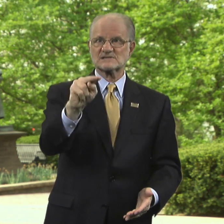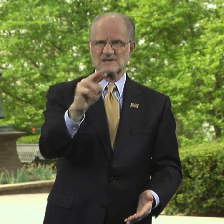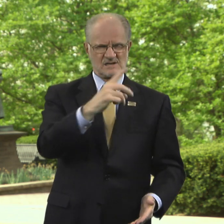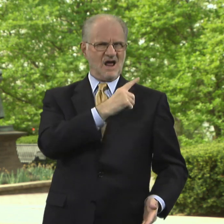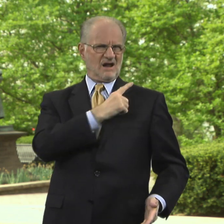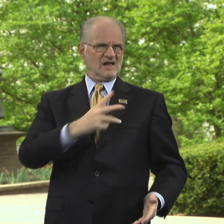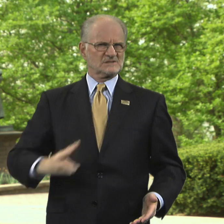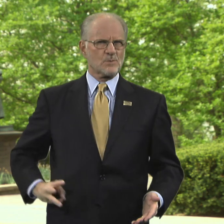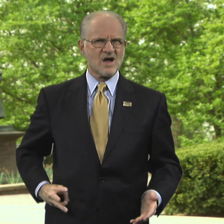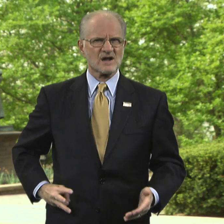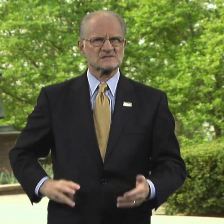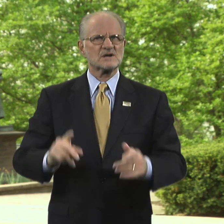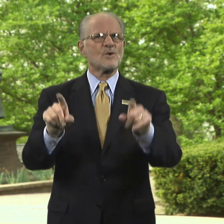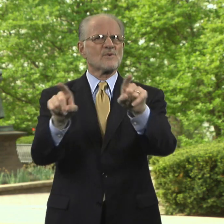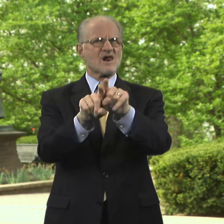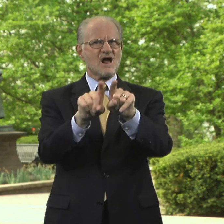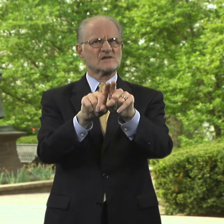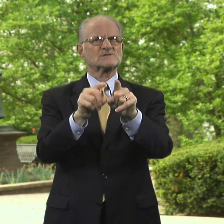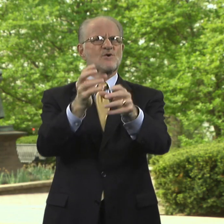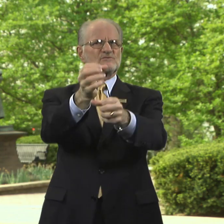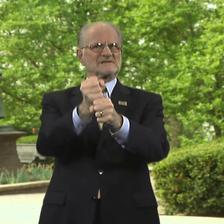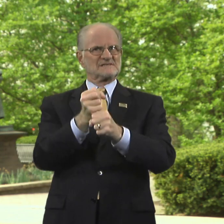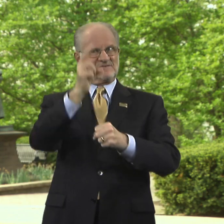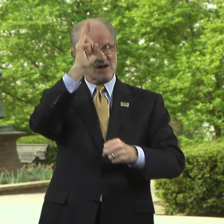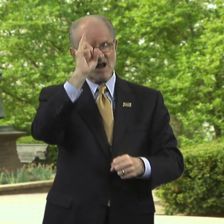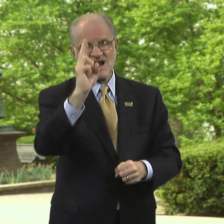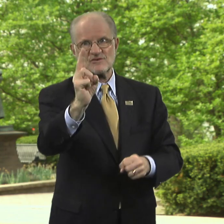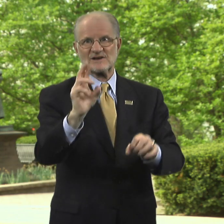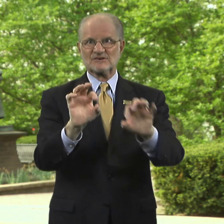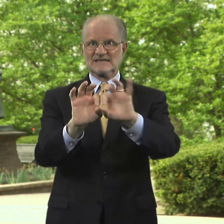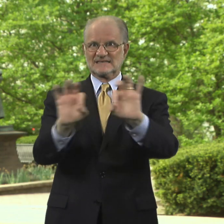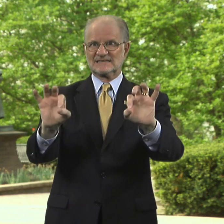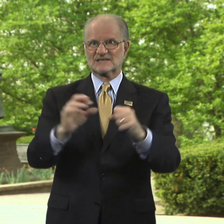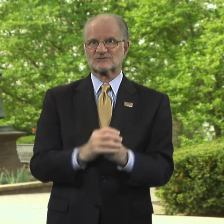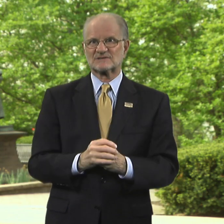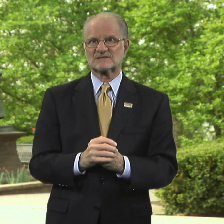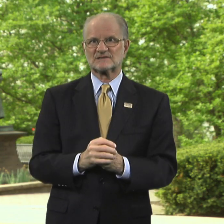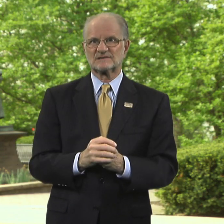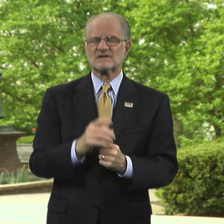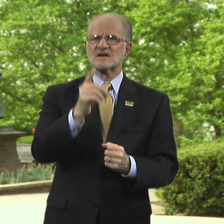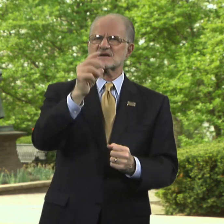will receive the same honorary degree.